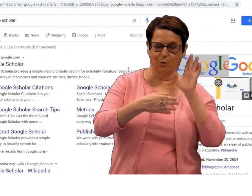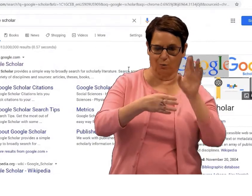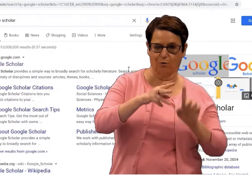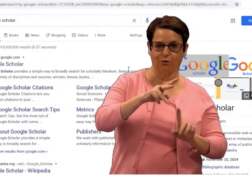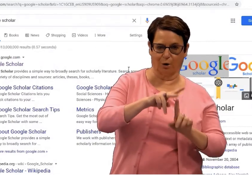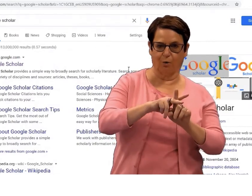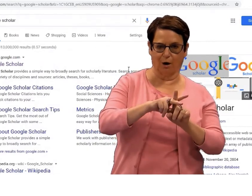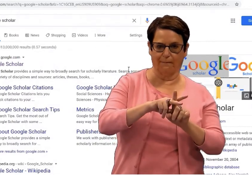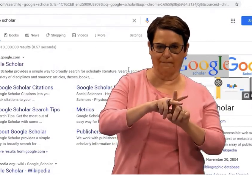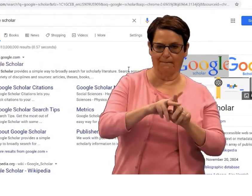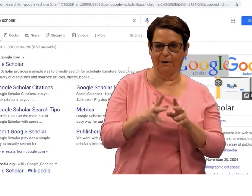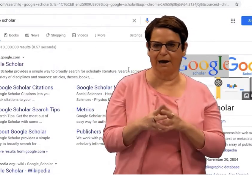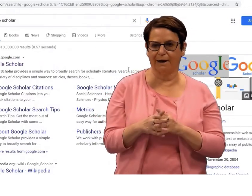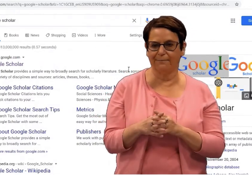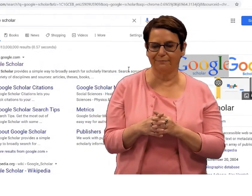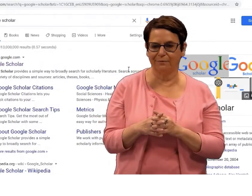and the full article will show up.